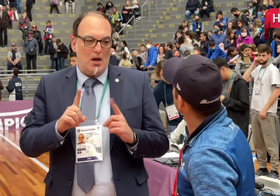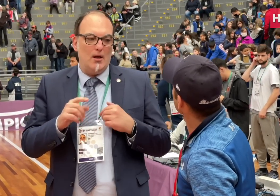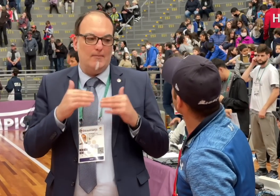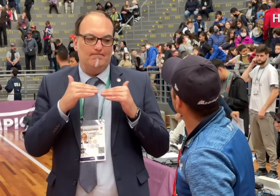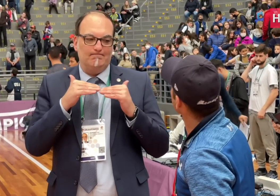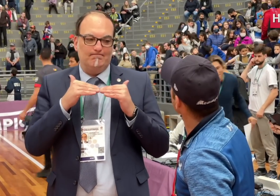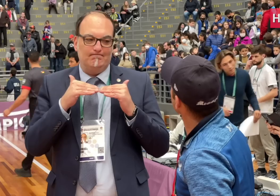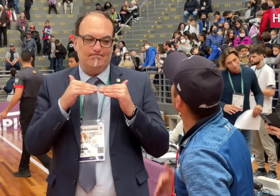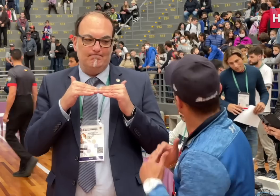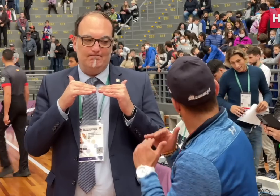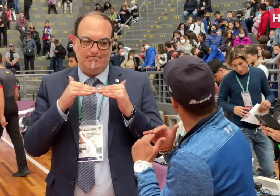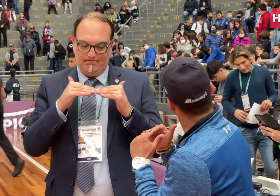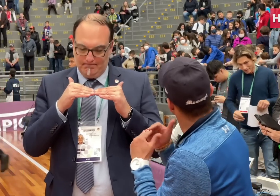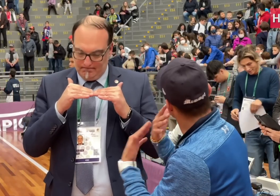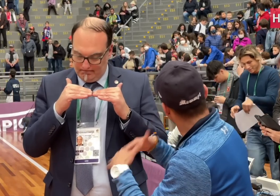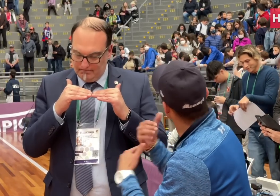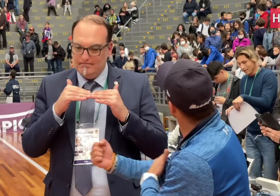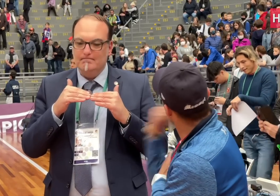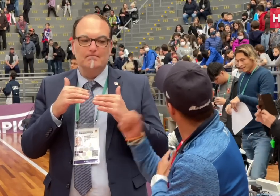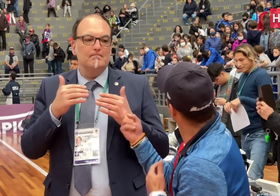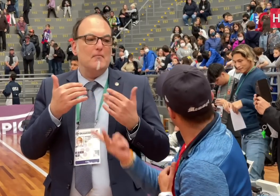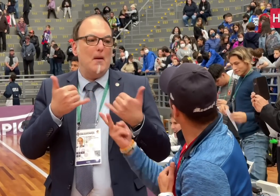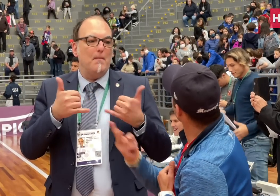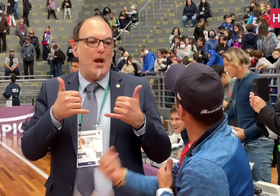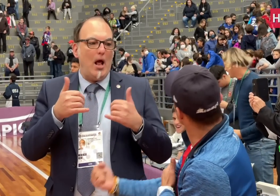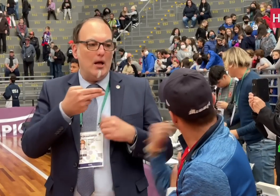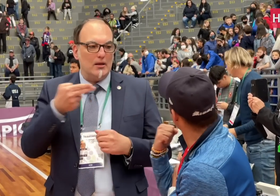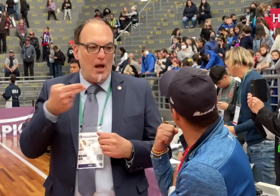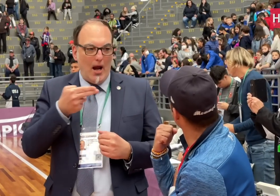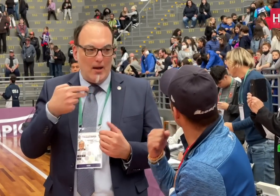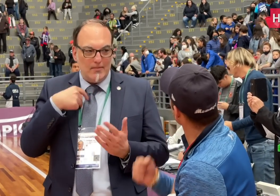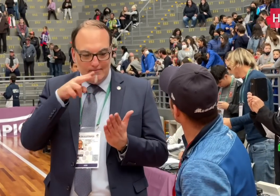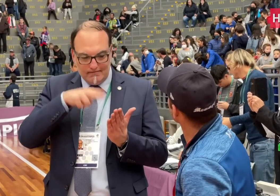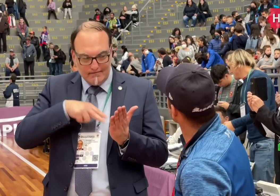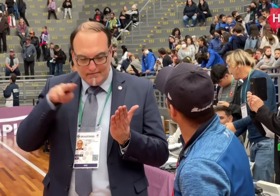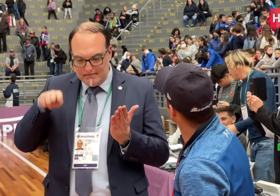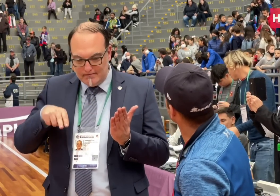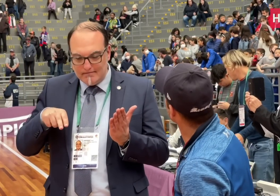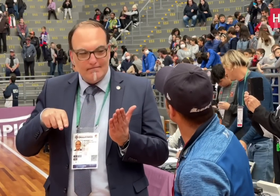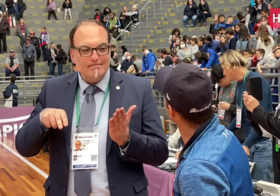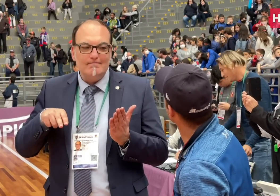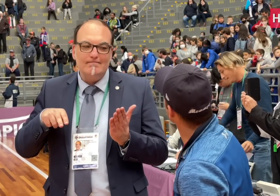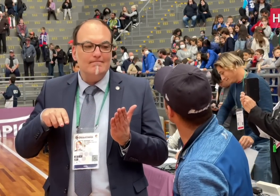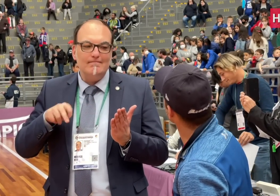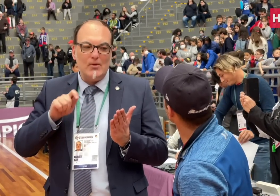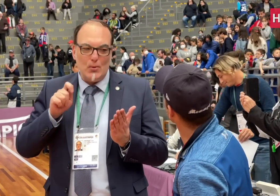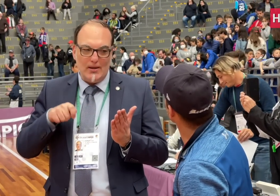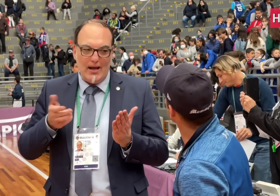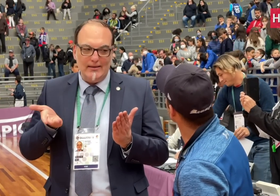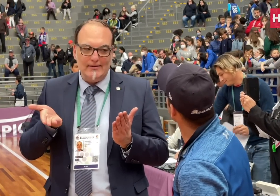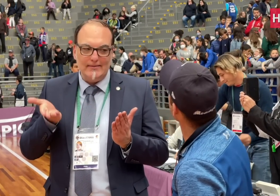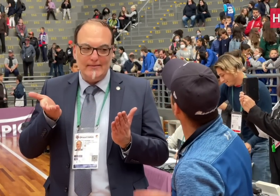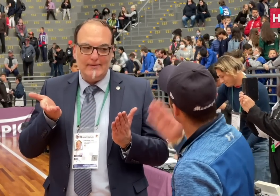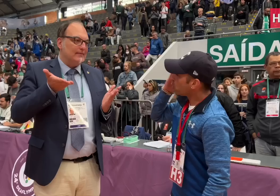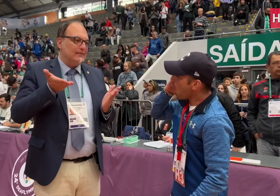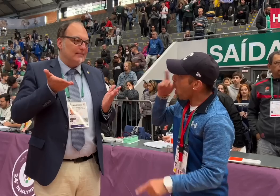yeah I did think the USA and Ukraine would end up in the final, but who will win?